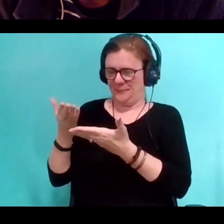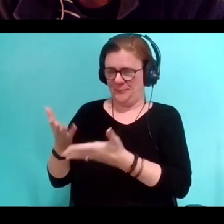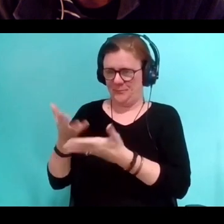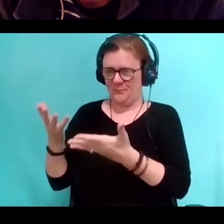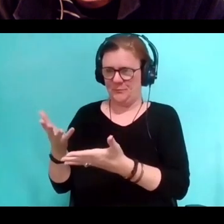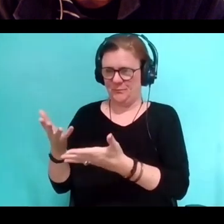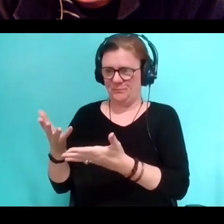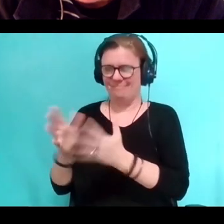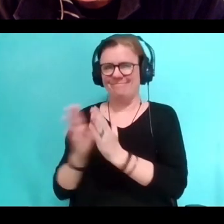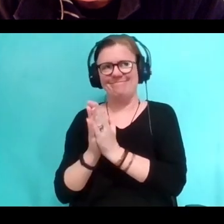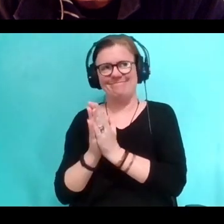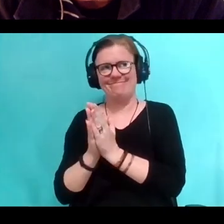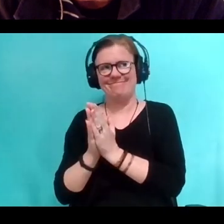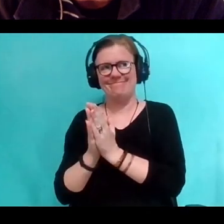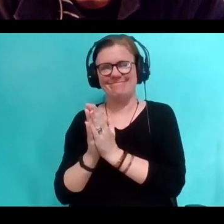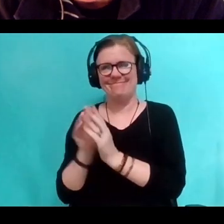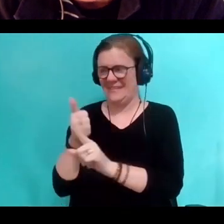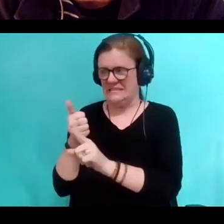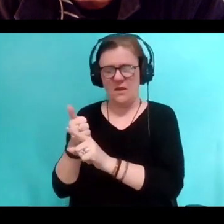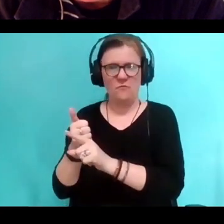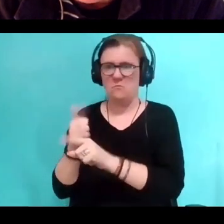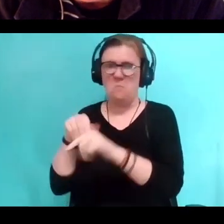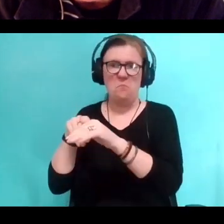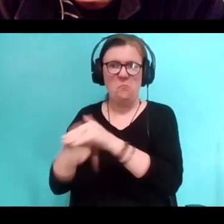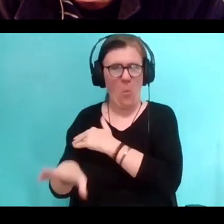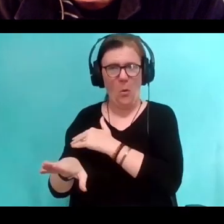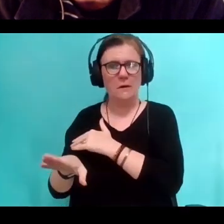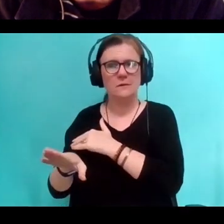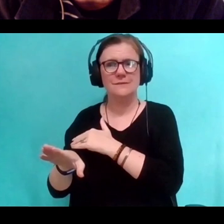kind of cards to work with in life,